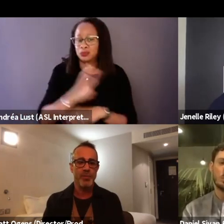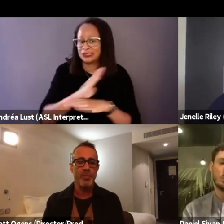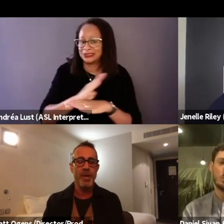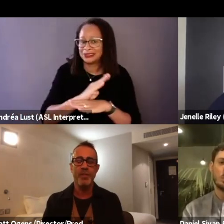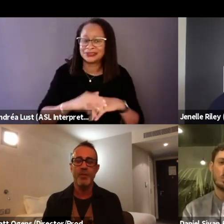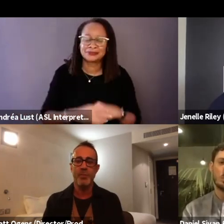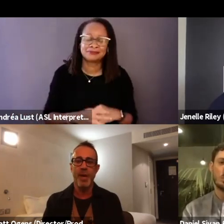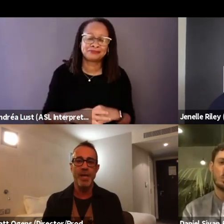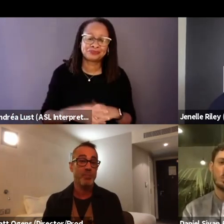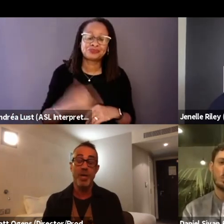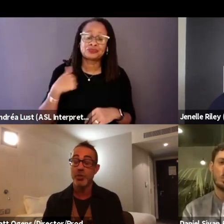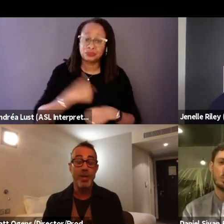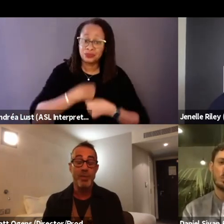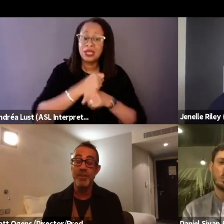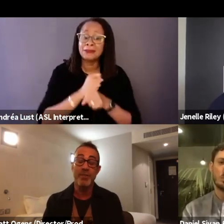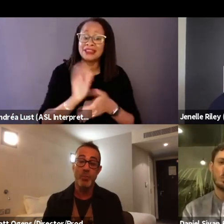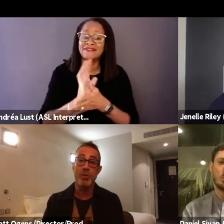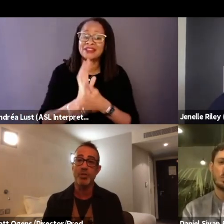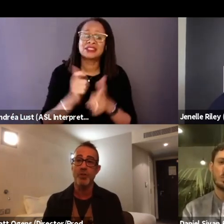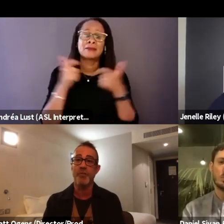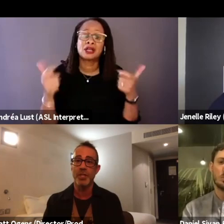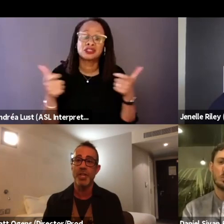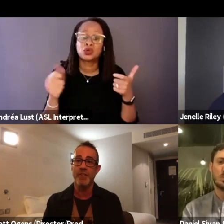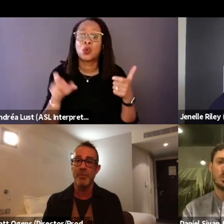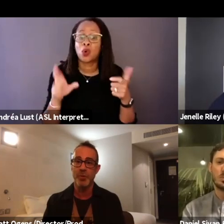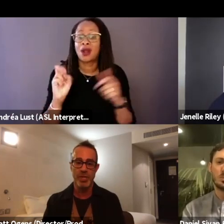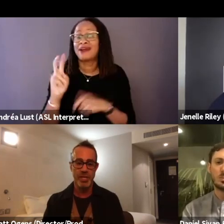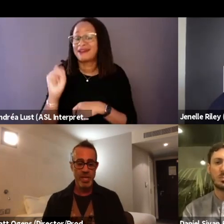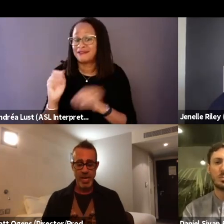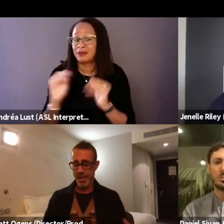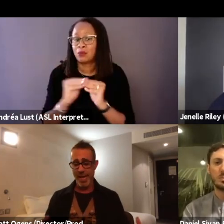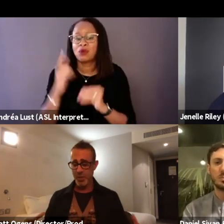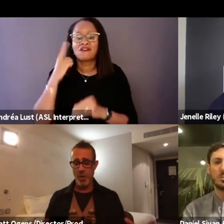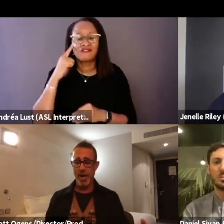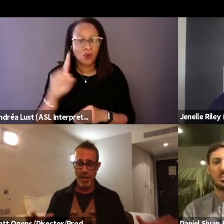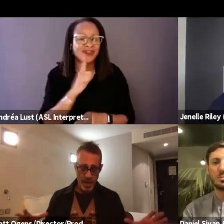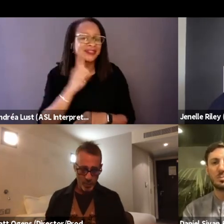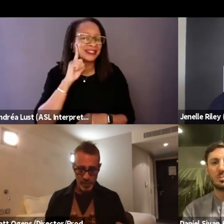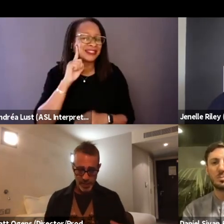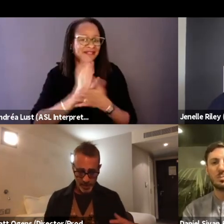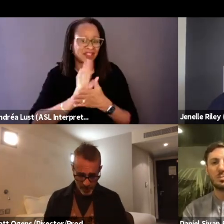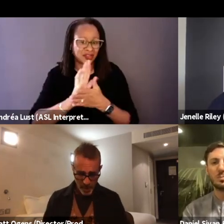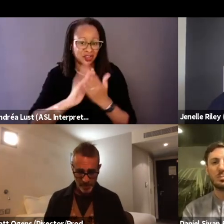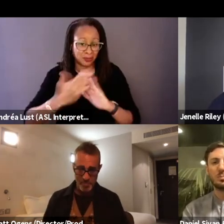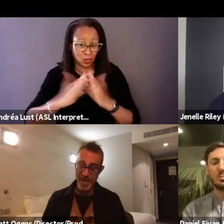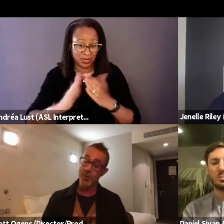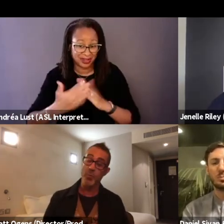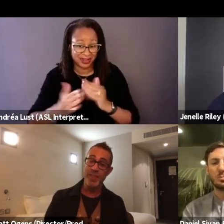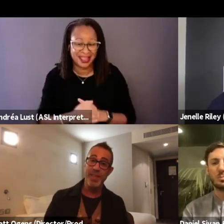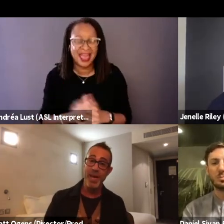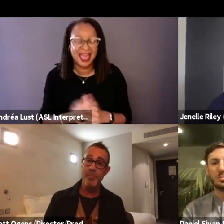we made the film as much, or maybe even more so for the deaf community. And that's why I really kind of made it with them